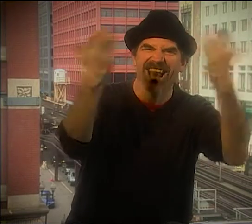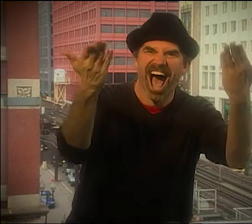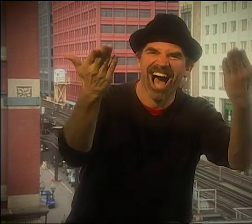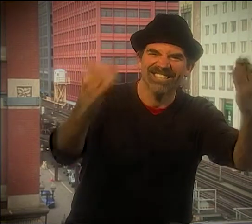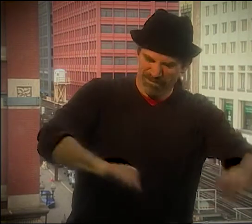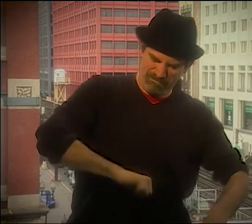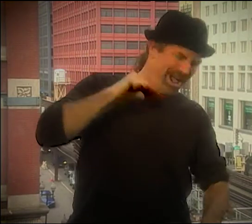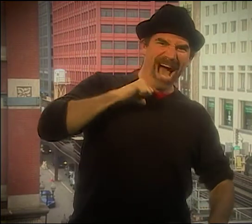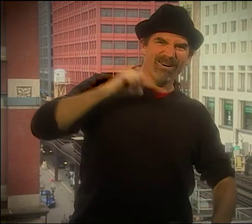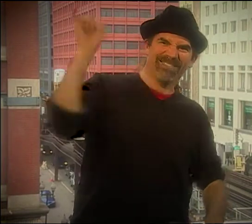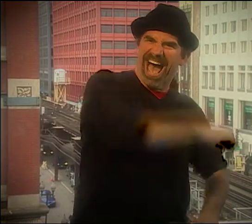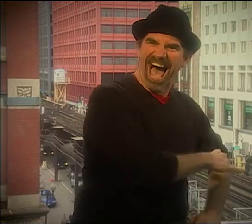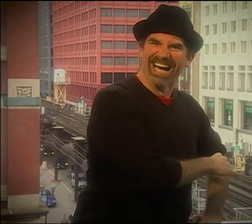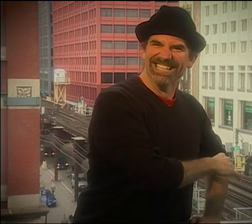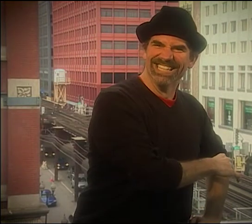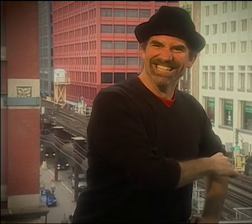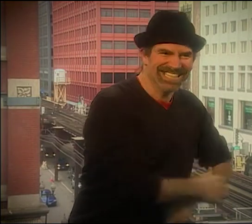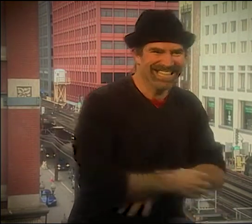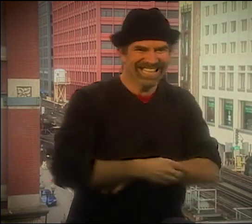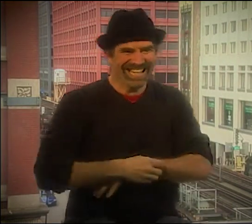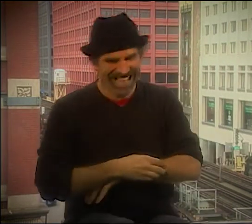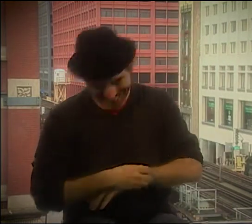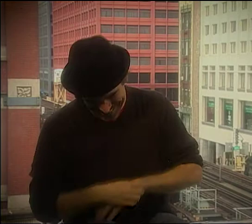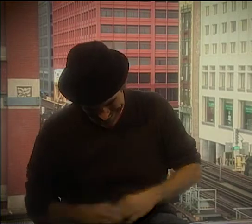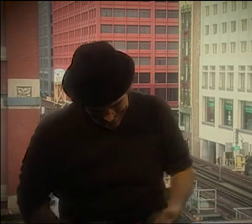THAT'S WHAT I CALLED MYSELF. A LANGUAGE SLUT.